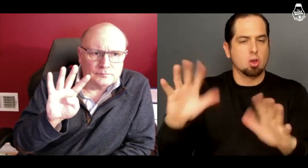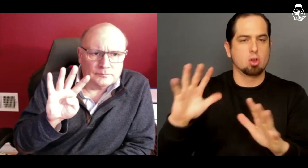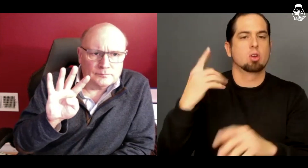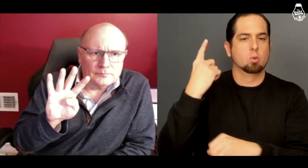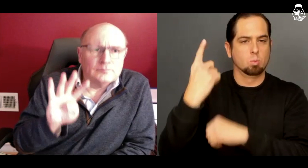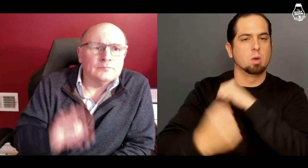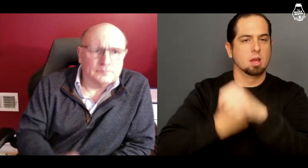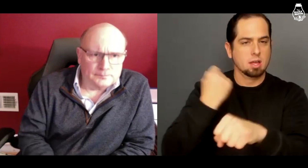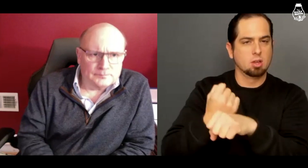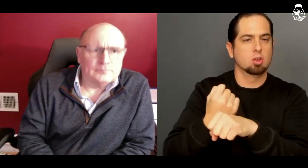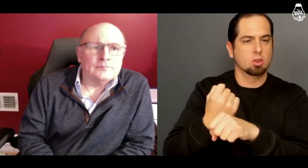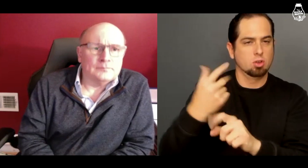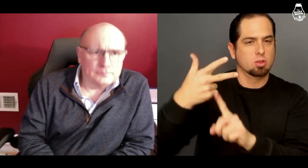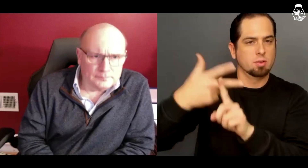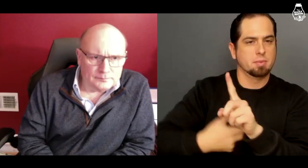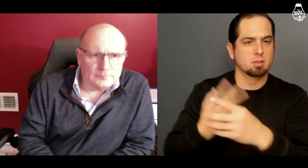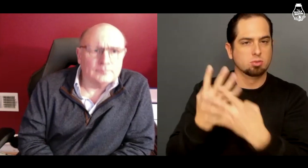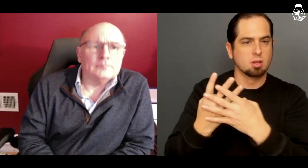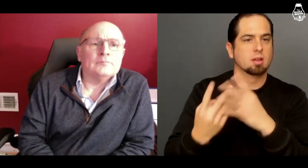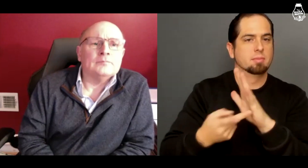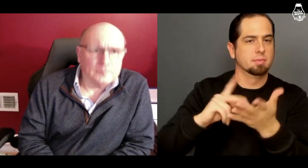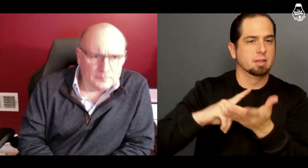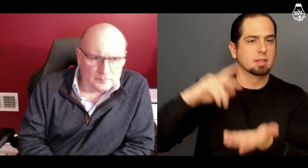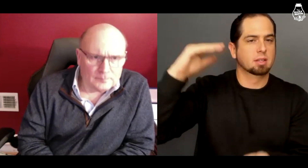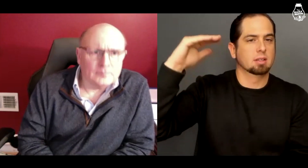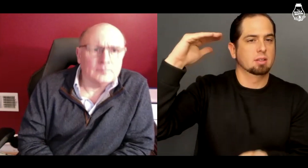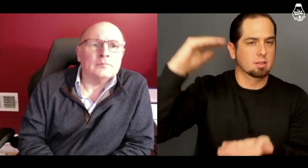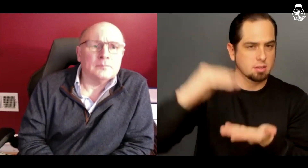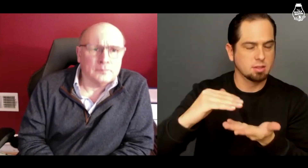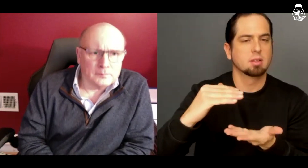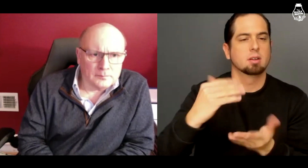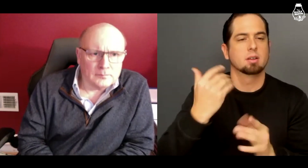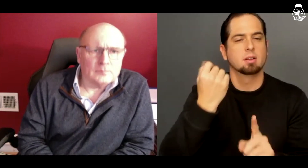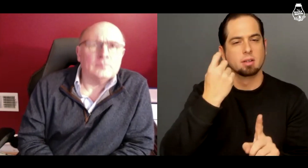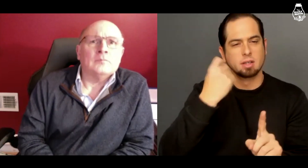He has already served one year and three months in jail, so that is time credited.